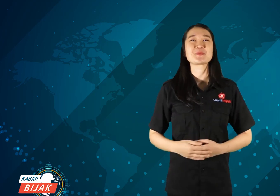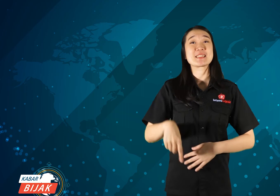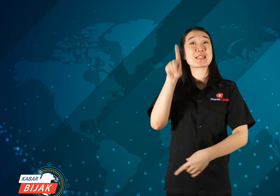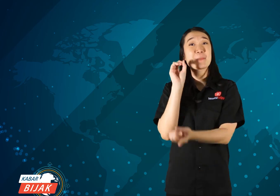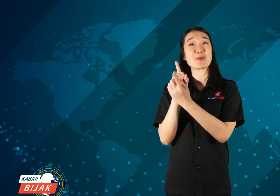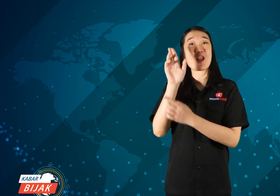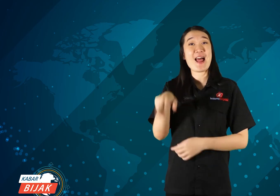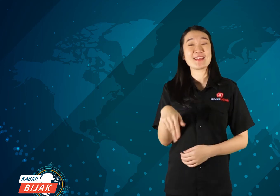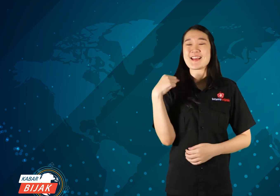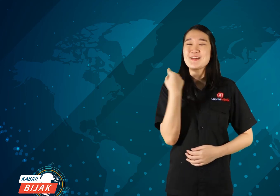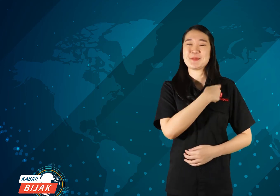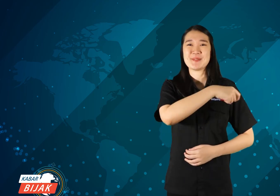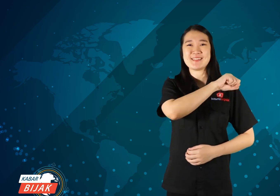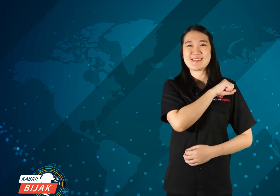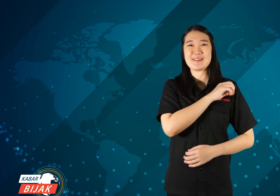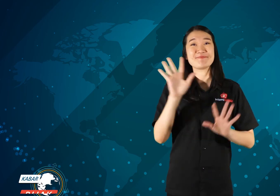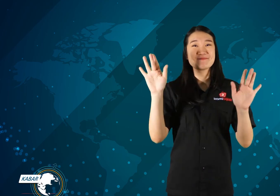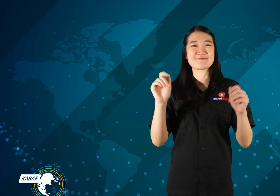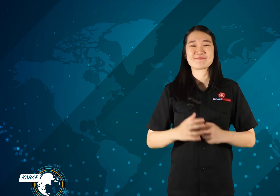See you again at KamiBijak.